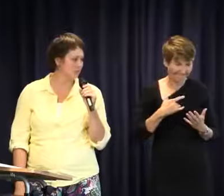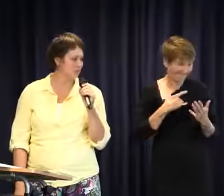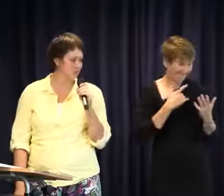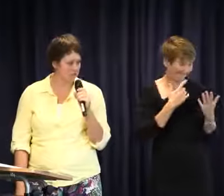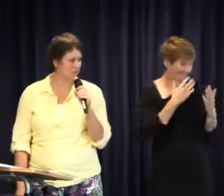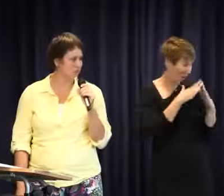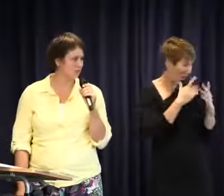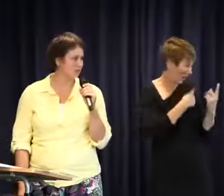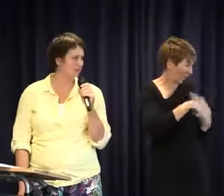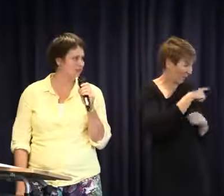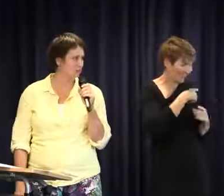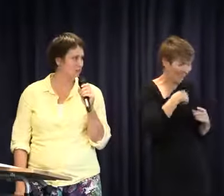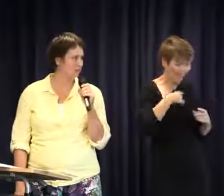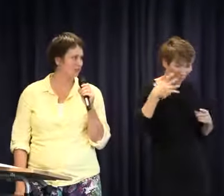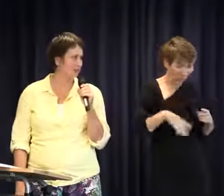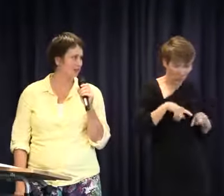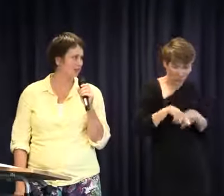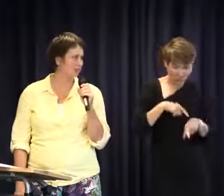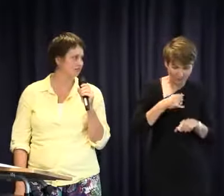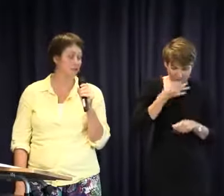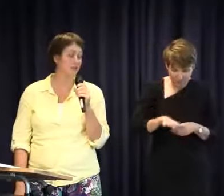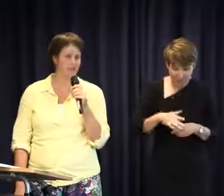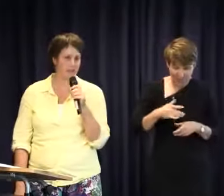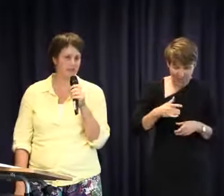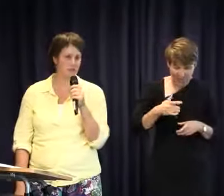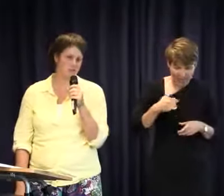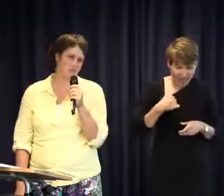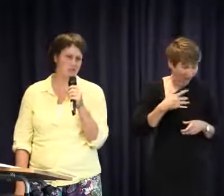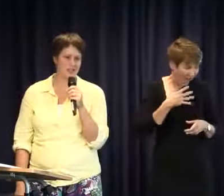when I was desperate to learn it for my child at a greater rate than what she was learning